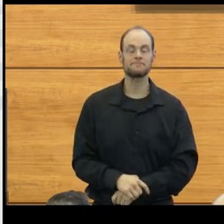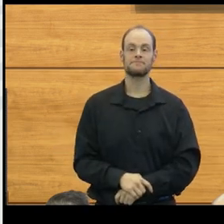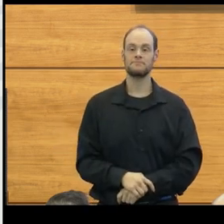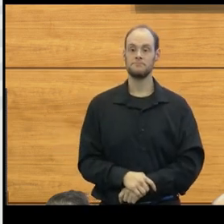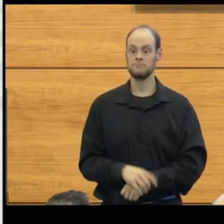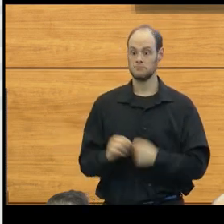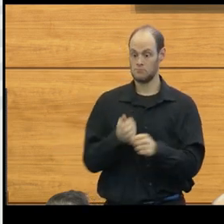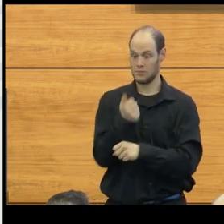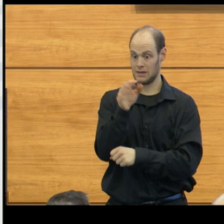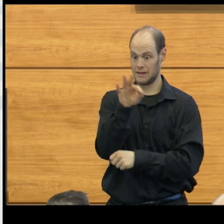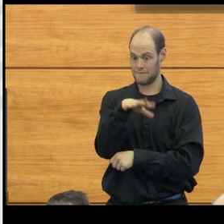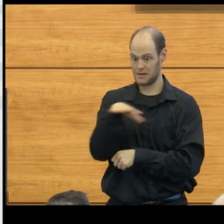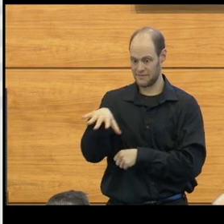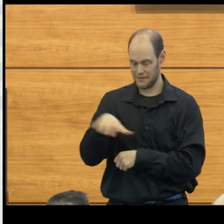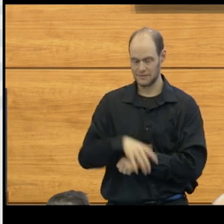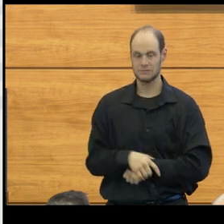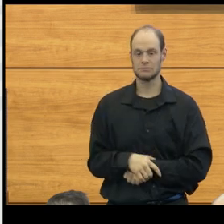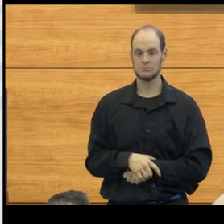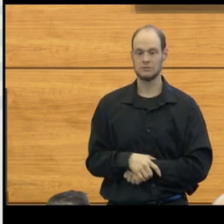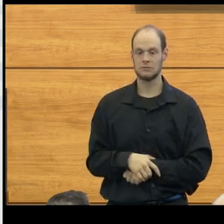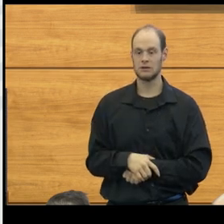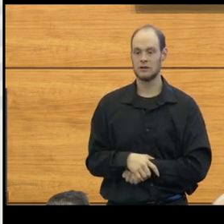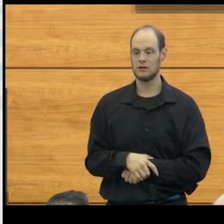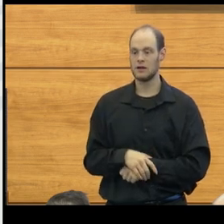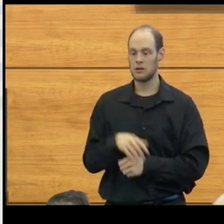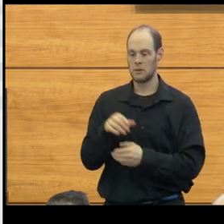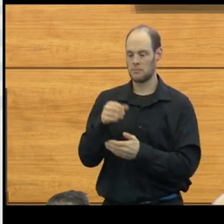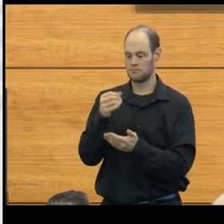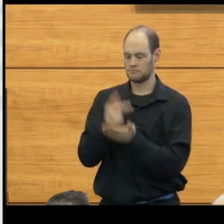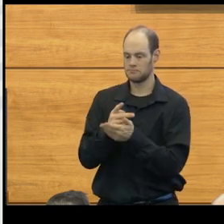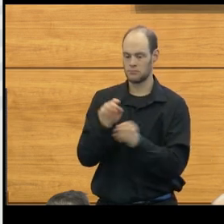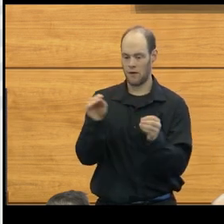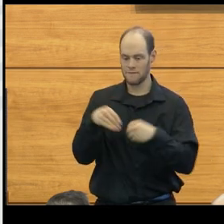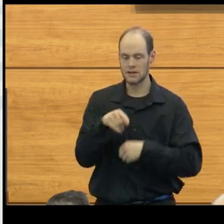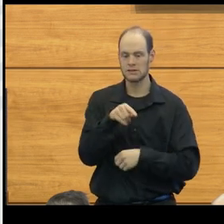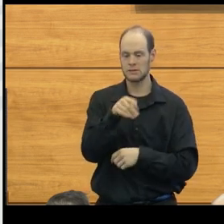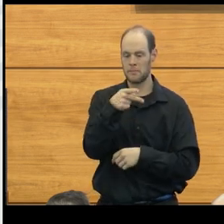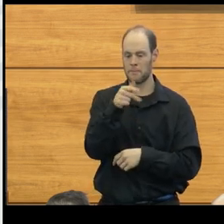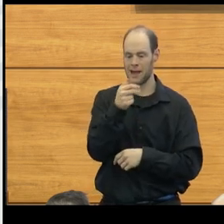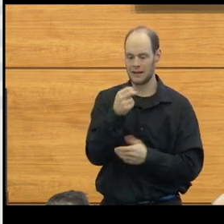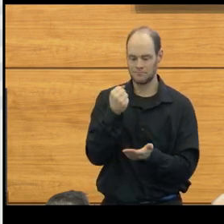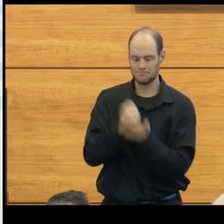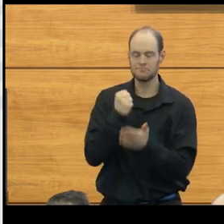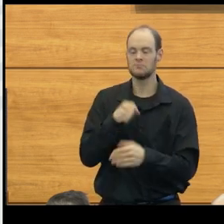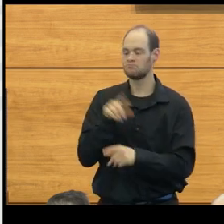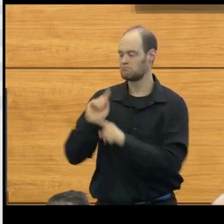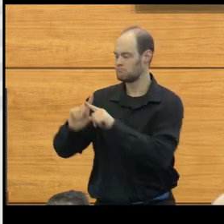In 1955, going through a patent's office, looking at some of the requirements that were there